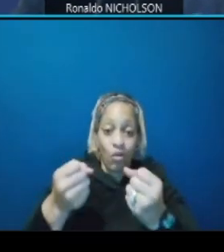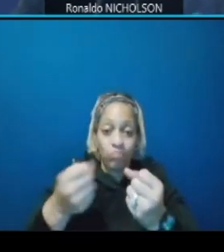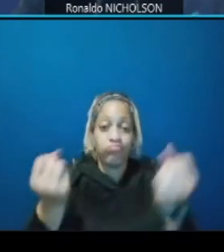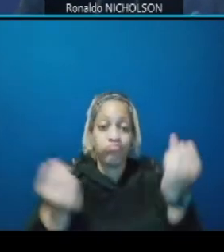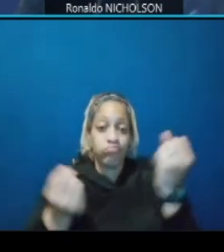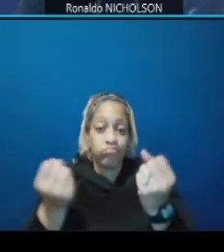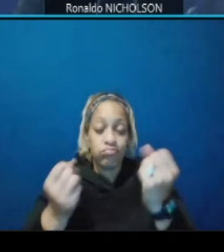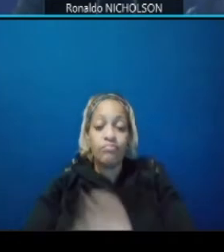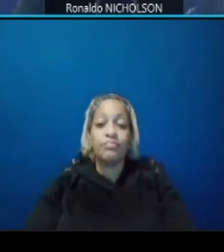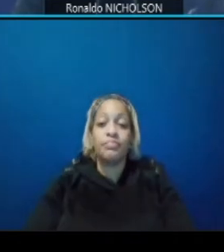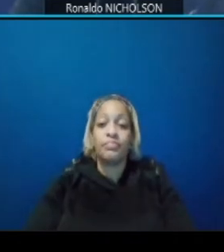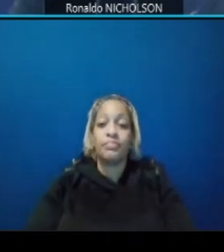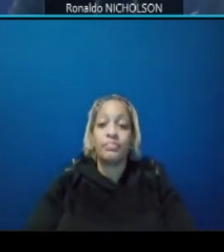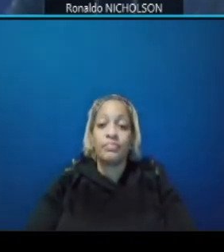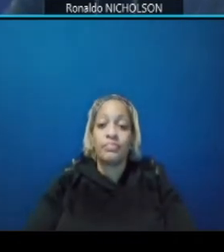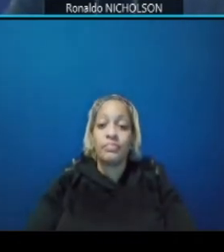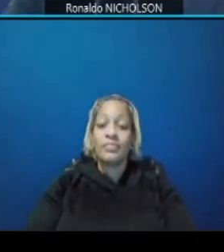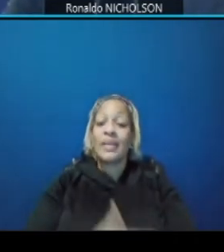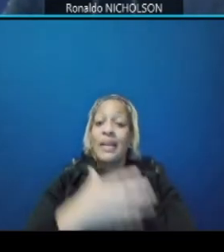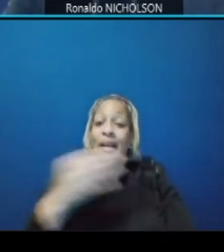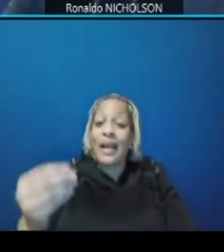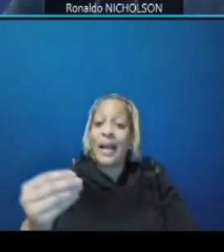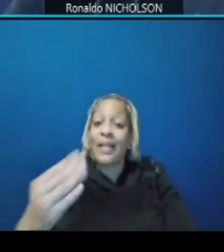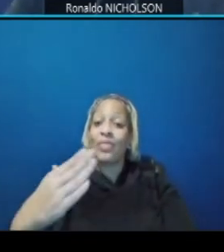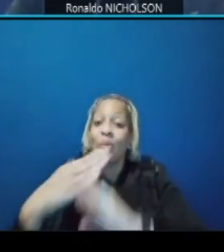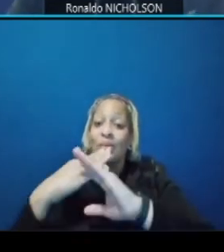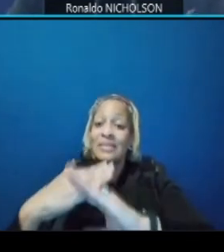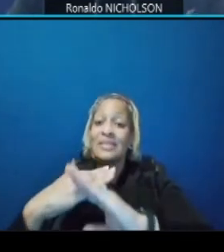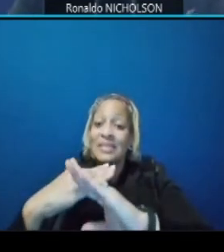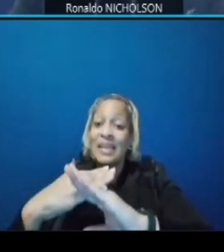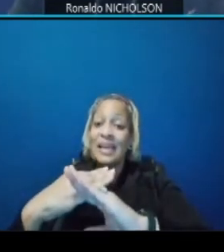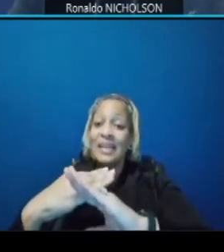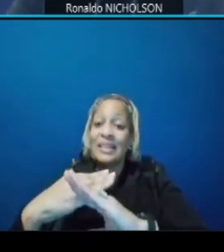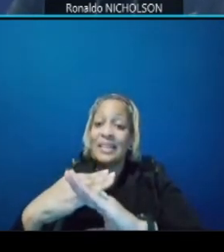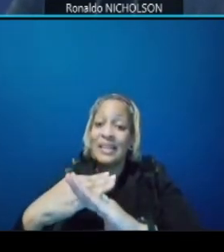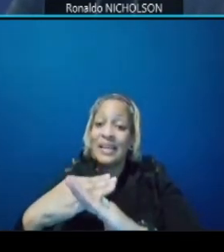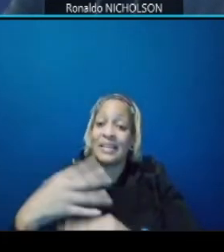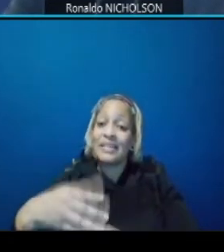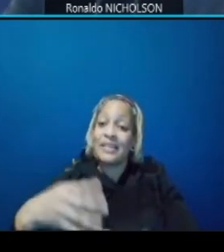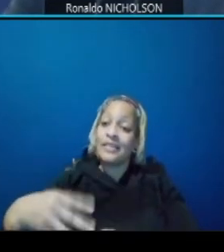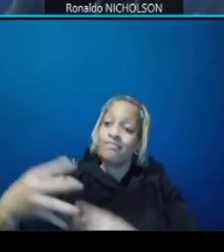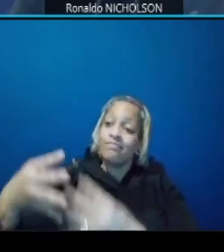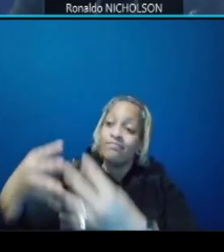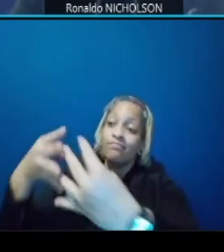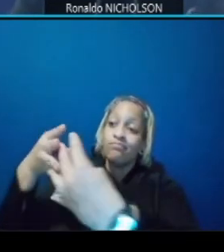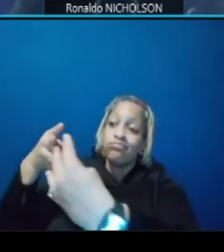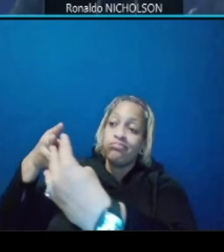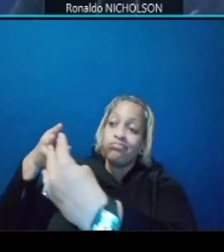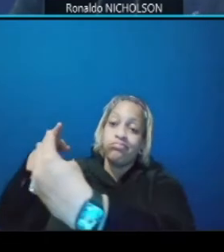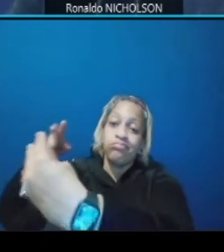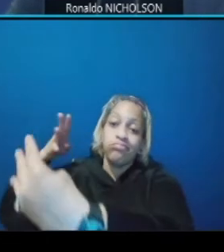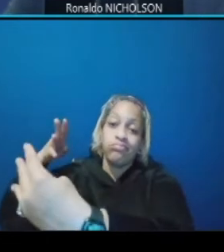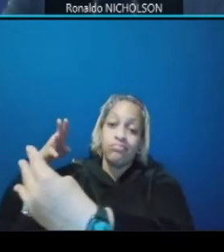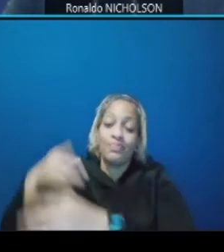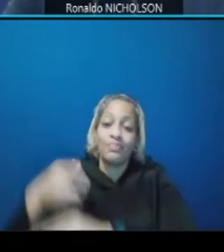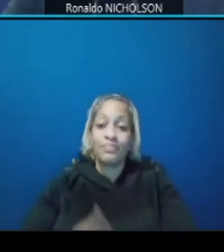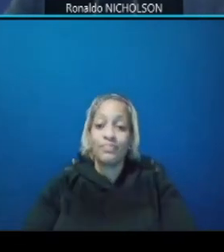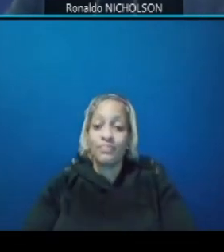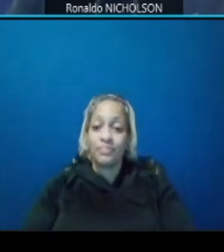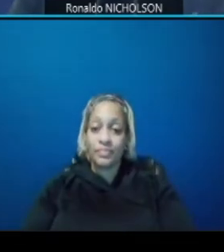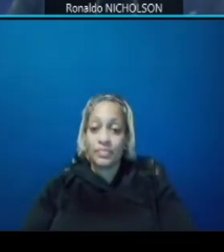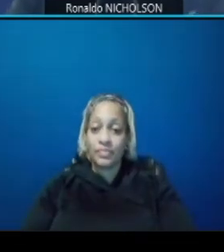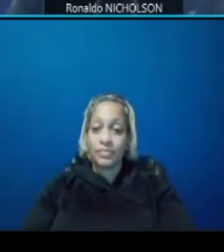as well as the protected fence over the freeway and dc2 and um csx railroad